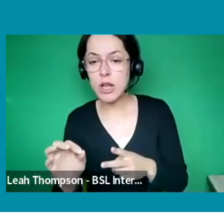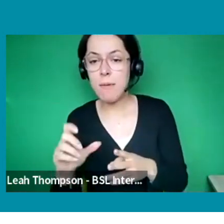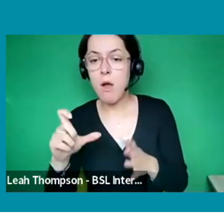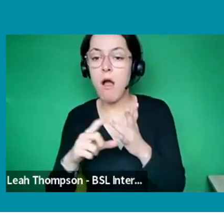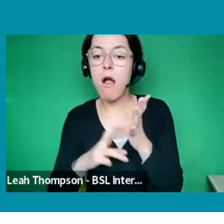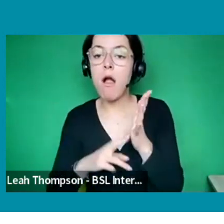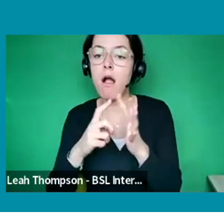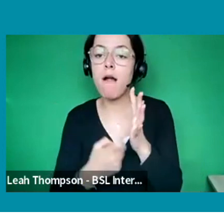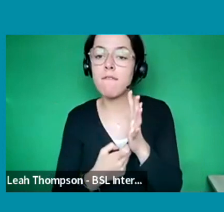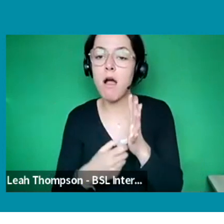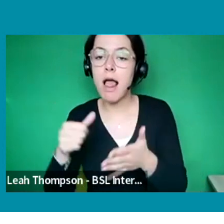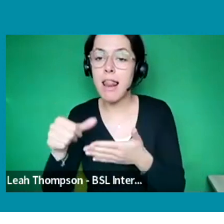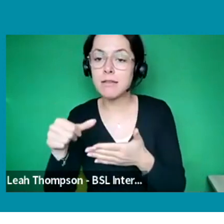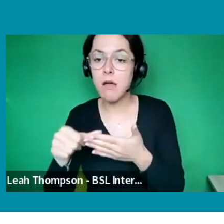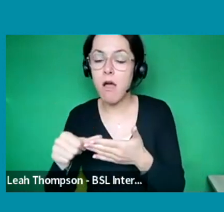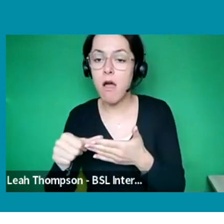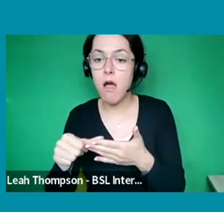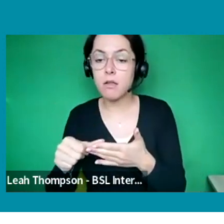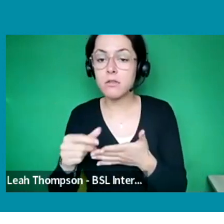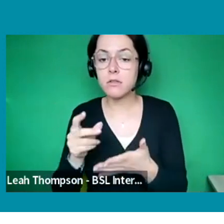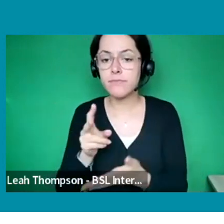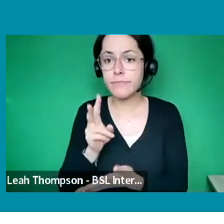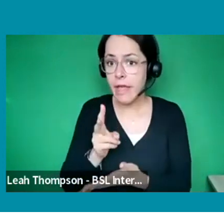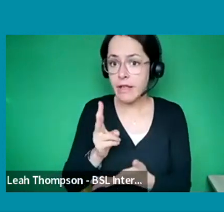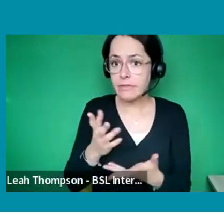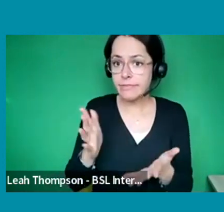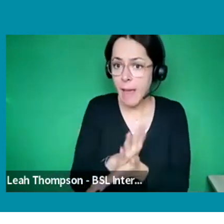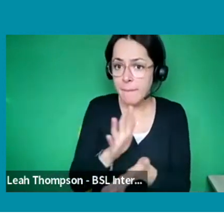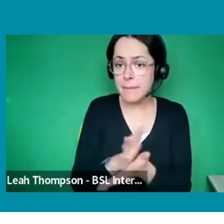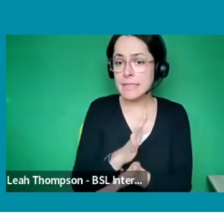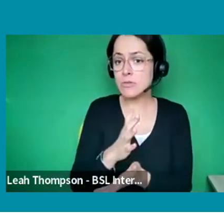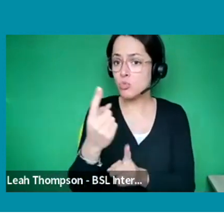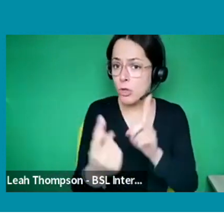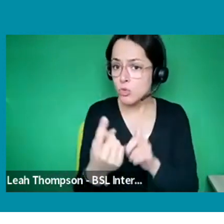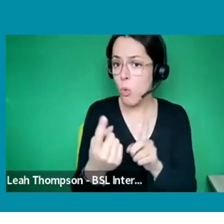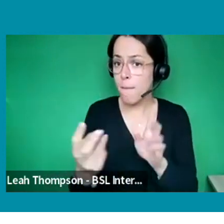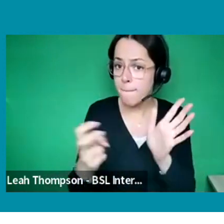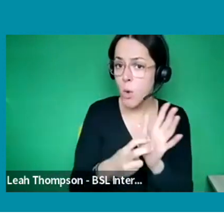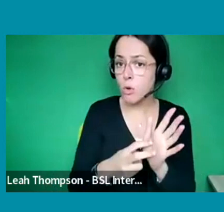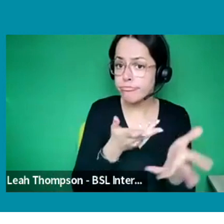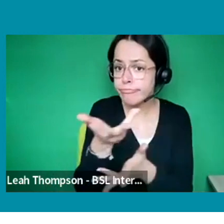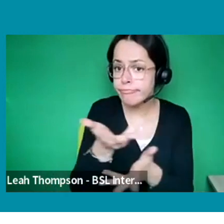Again, that's something you can discuss with the team in the one-to-ones afterwards, but also use Evenbreak services.